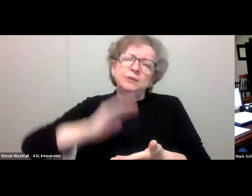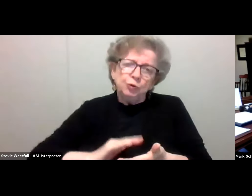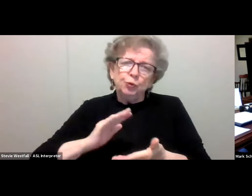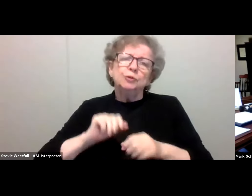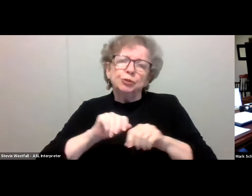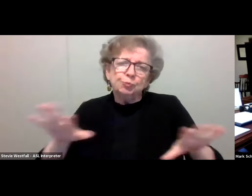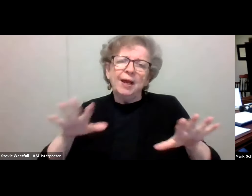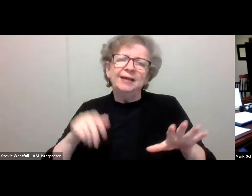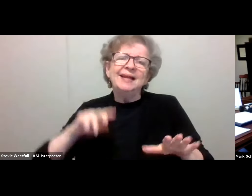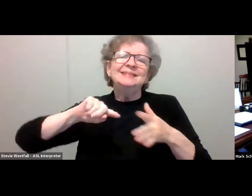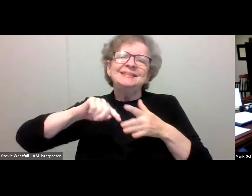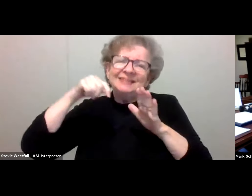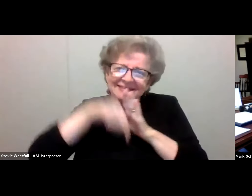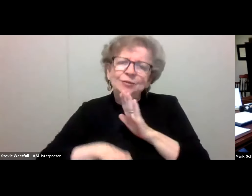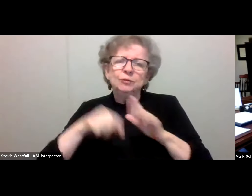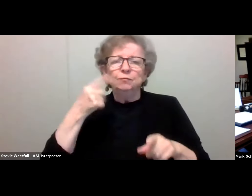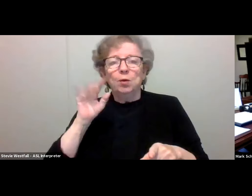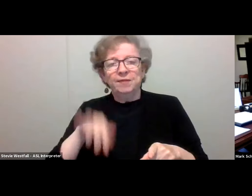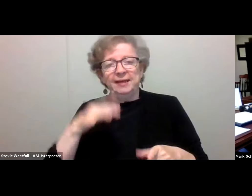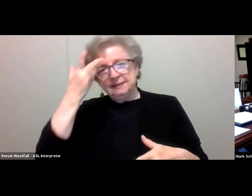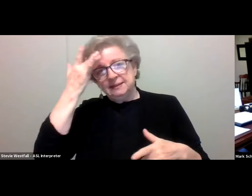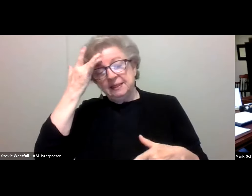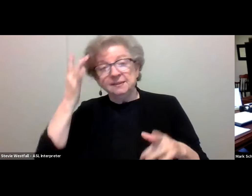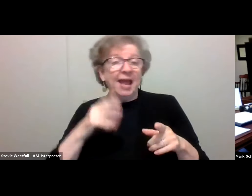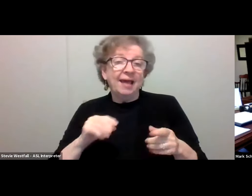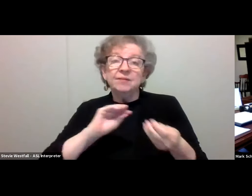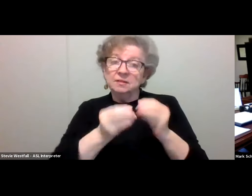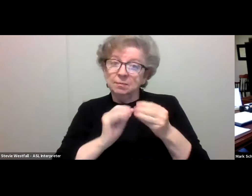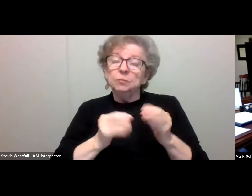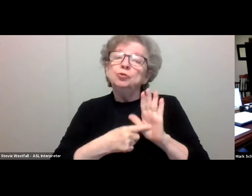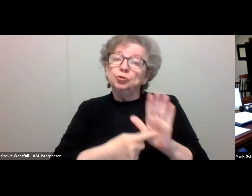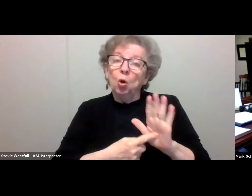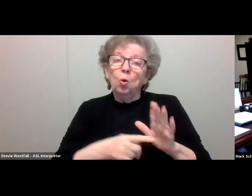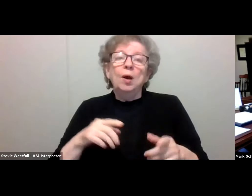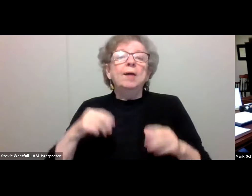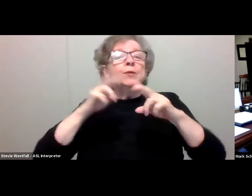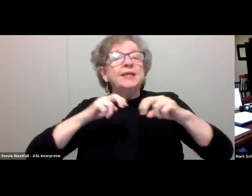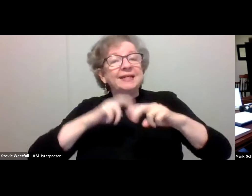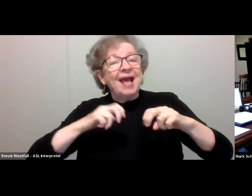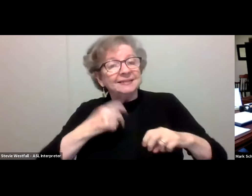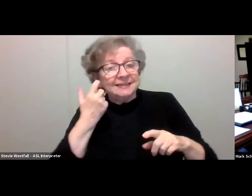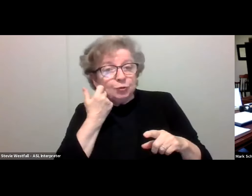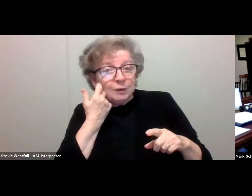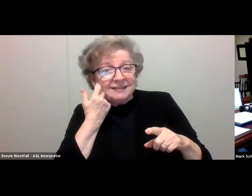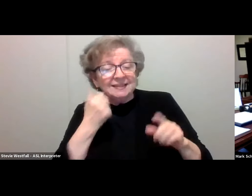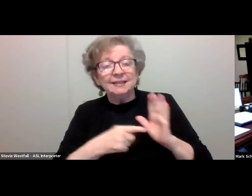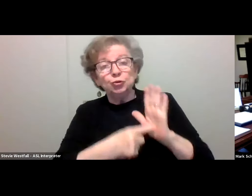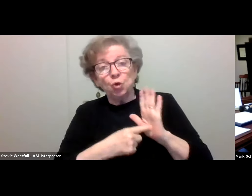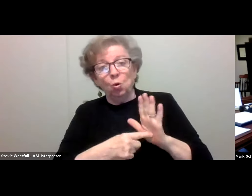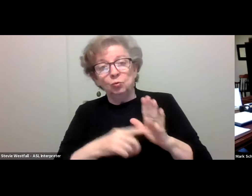Emerging data backs this up. Los Angeles county analysis published recently showed that the rate of infection